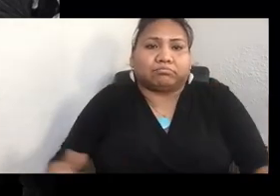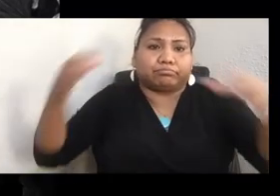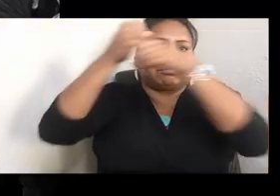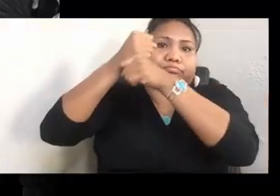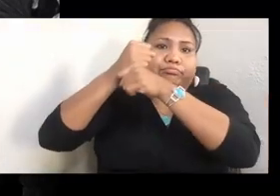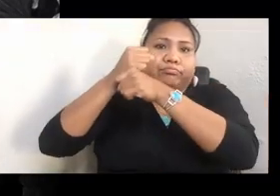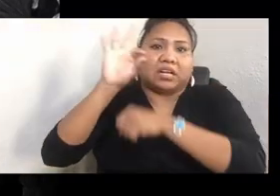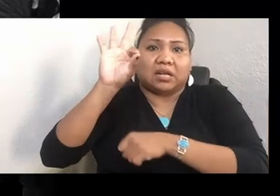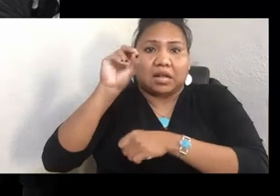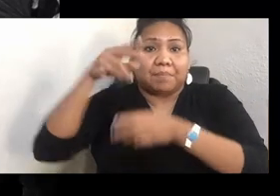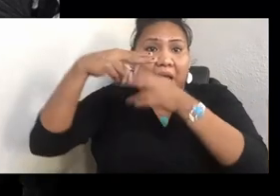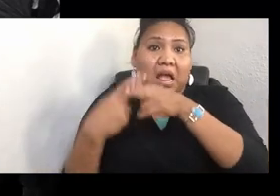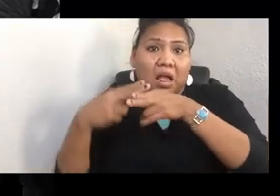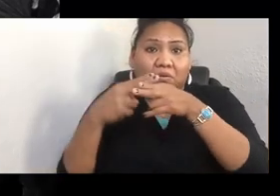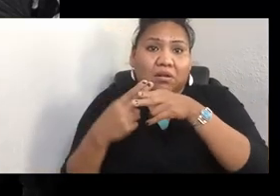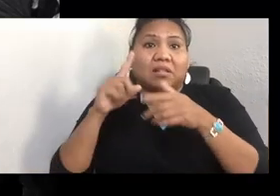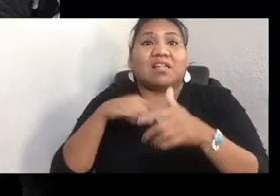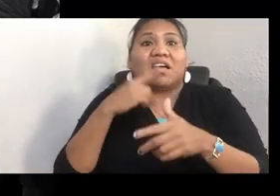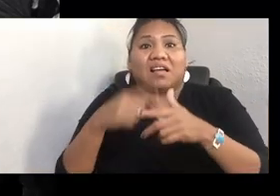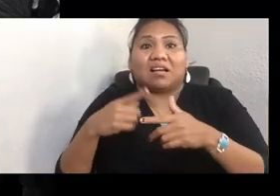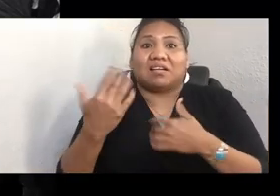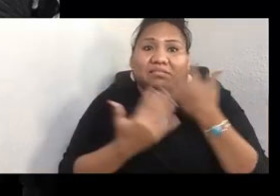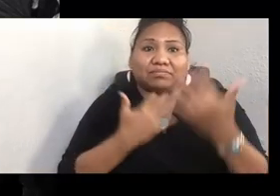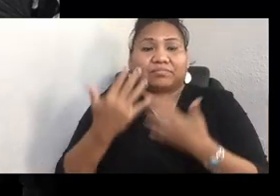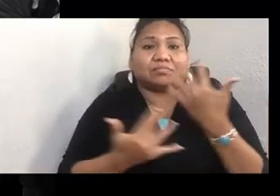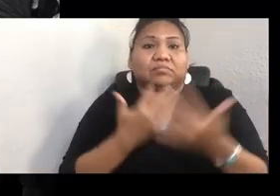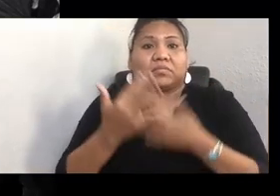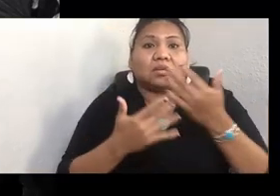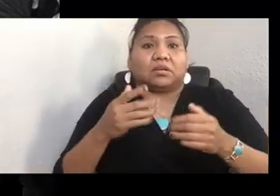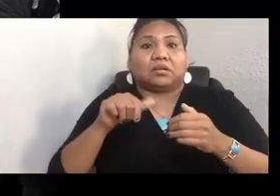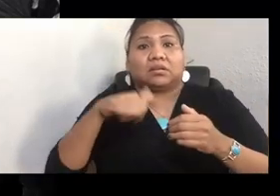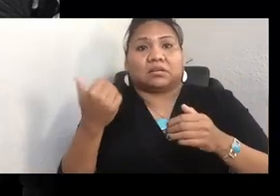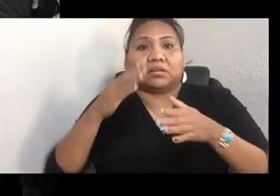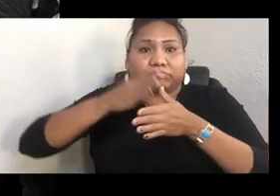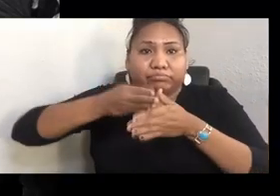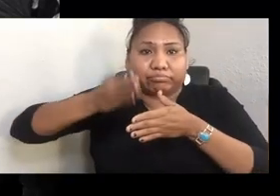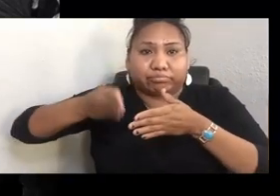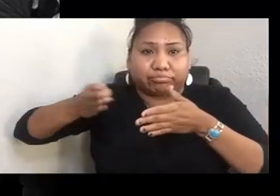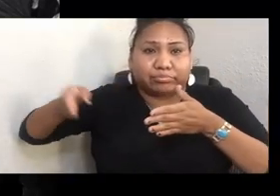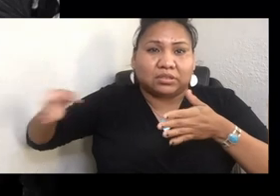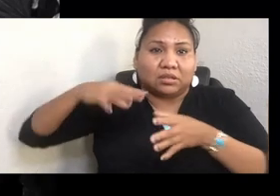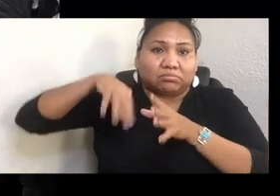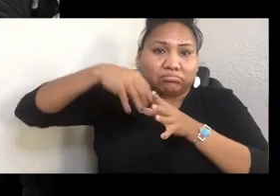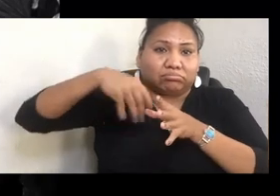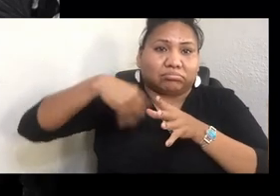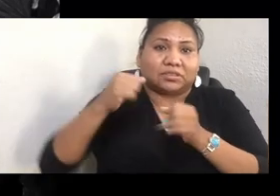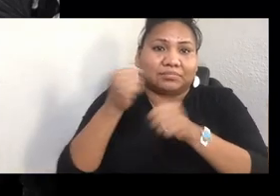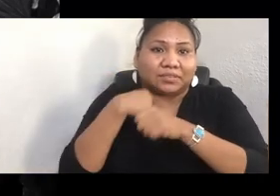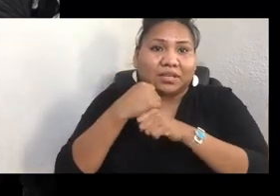got to peel the skin off. And any rotten place, you've got to cut it out. Then you cut it all up, and run it through the grinder, and make it into poi. But the real way I want you to make poi is with a board and stone.